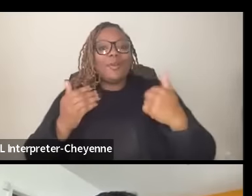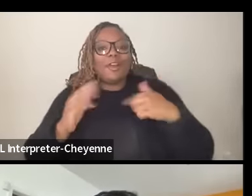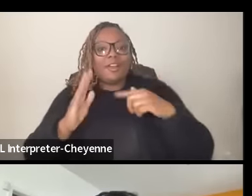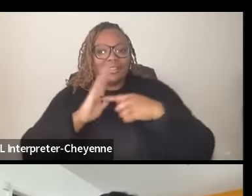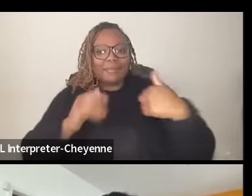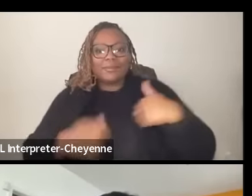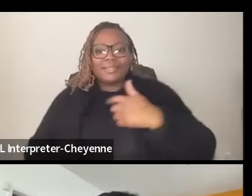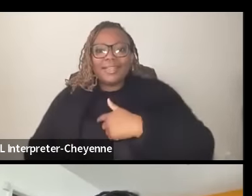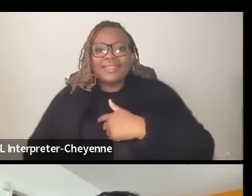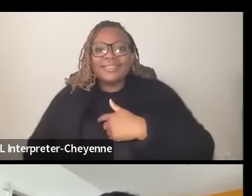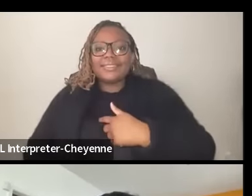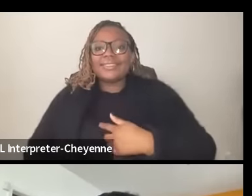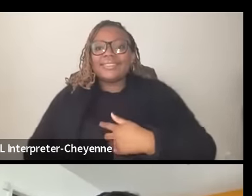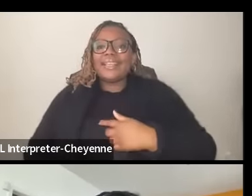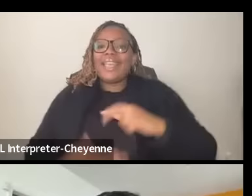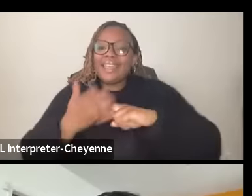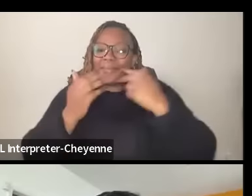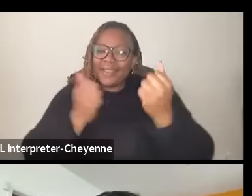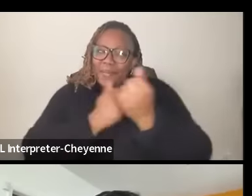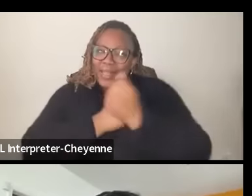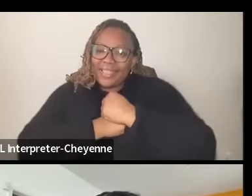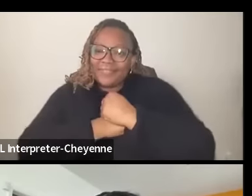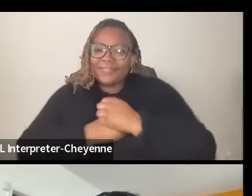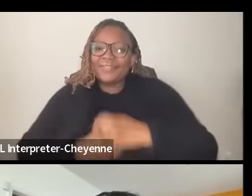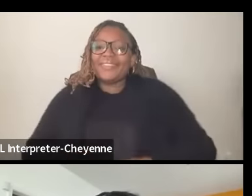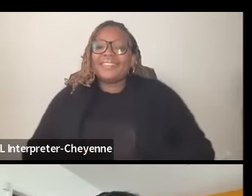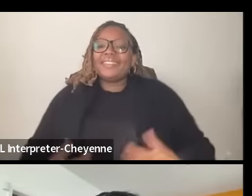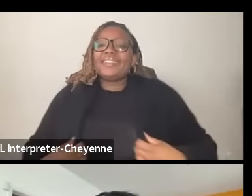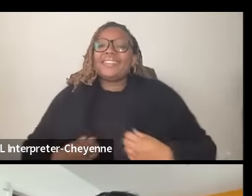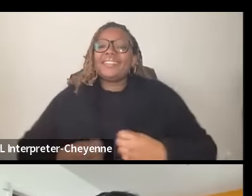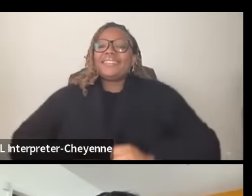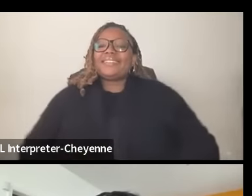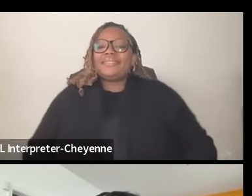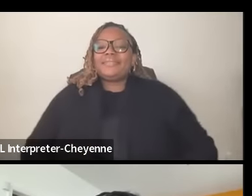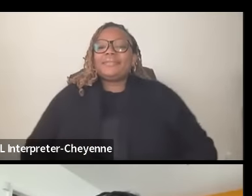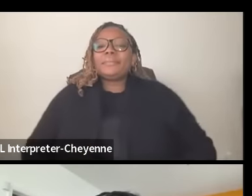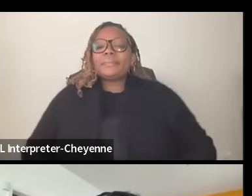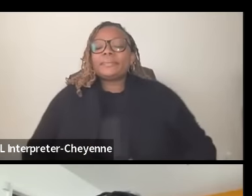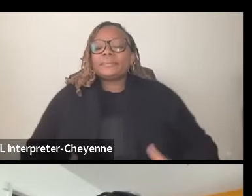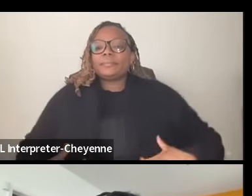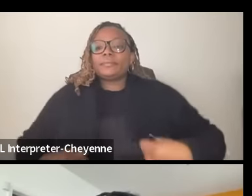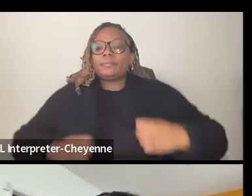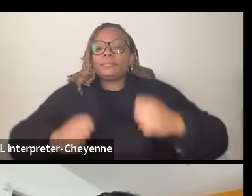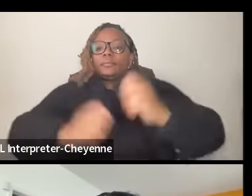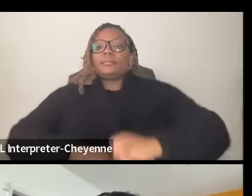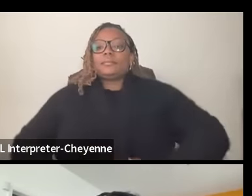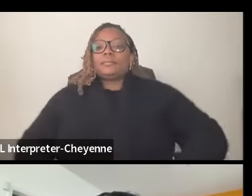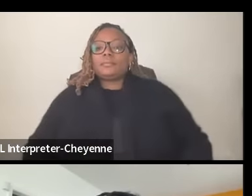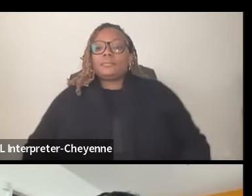mean that with love I'm just teasing yeah I mean I I'm been involved in some sort of struggle for